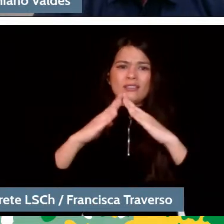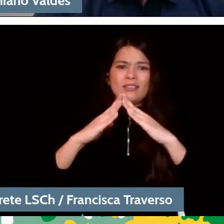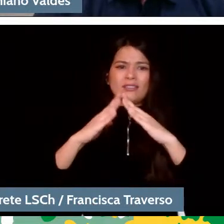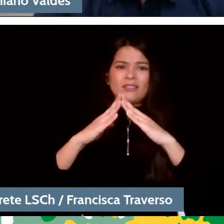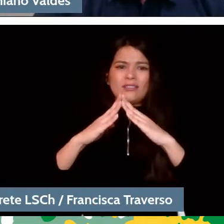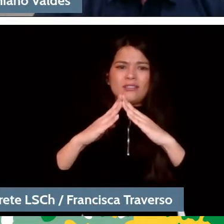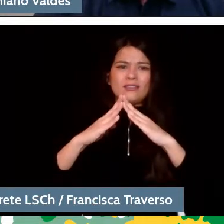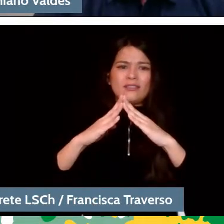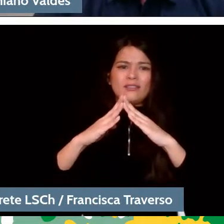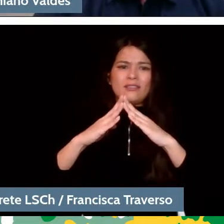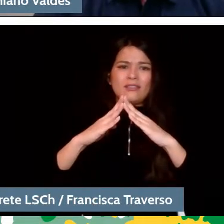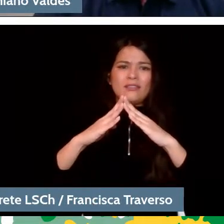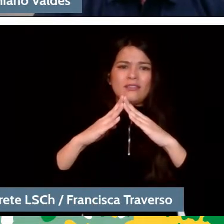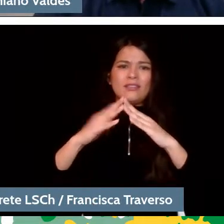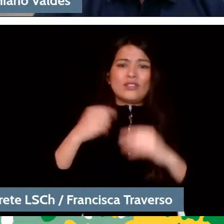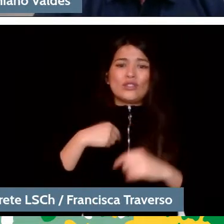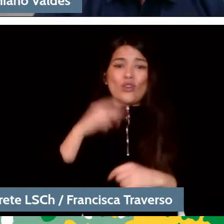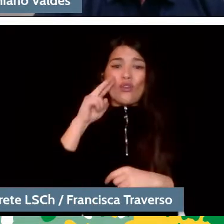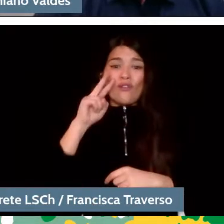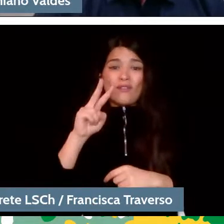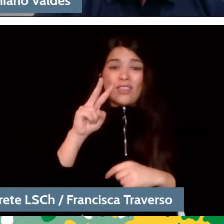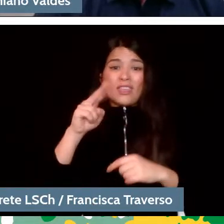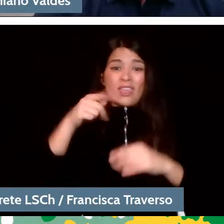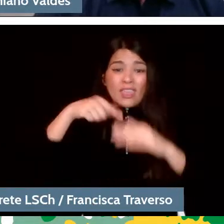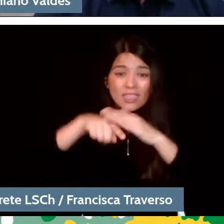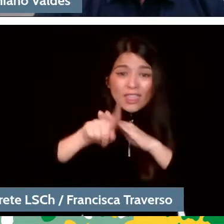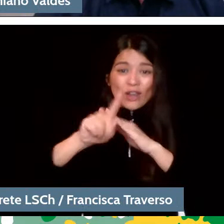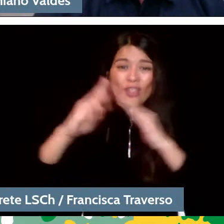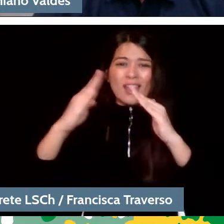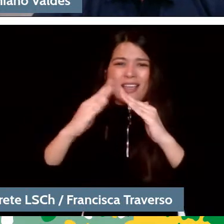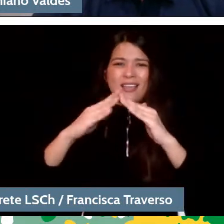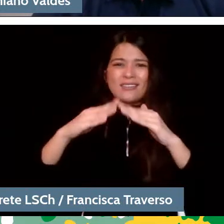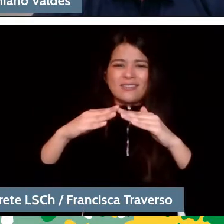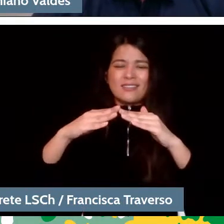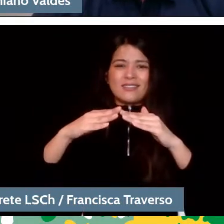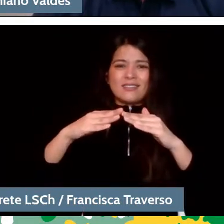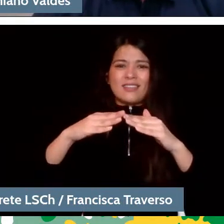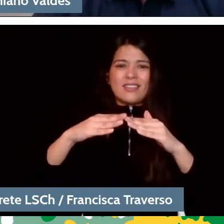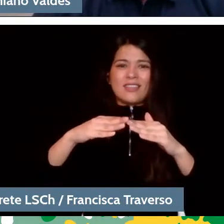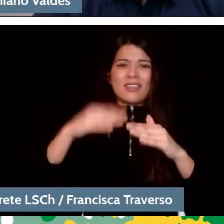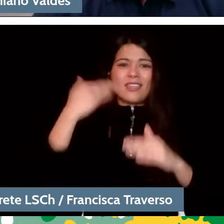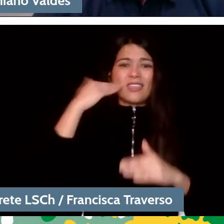And I saw the inside of the houses of many kids from the youth orchestra and I was shocked